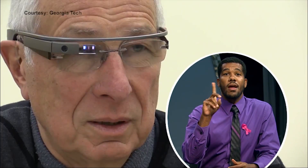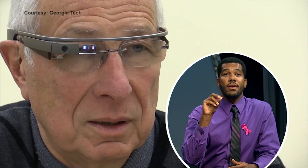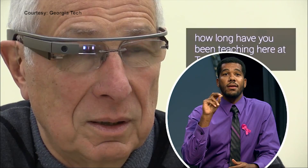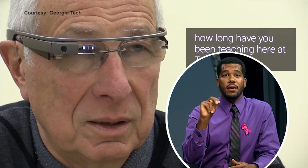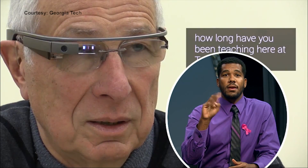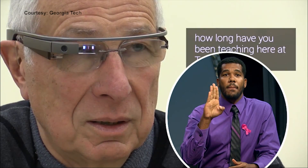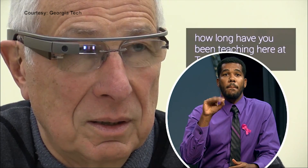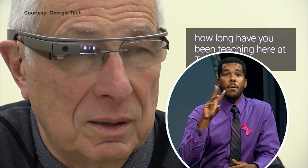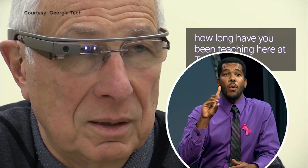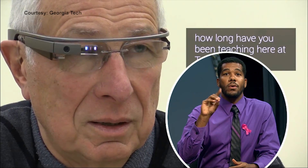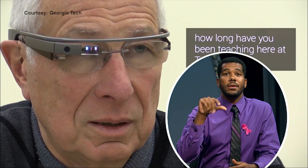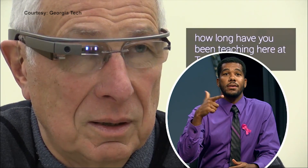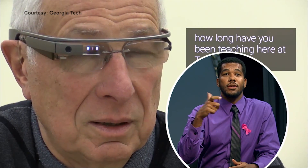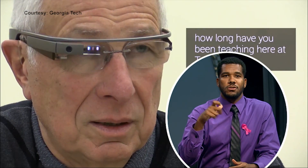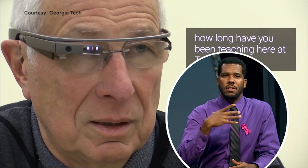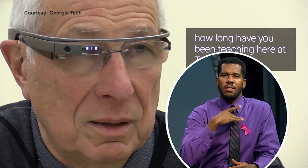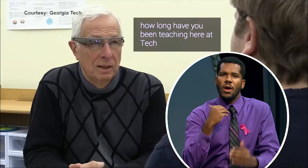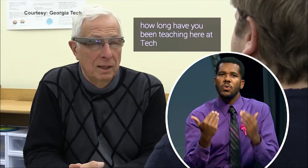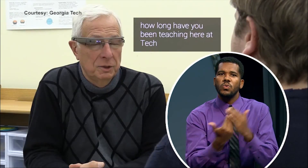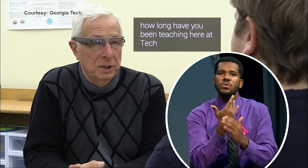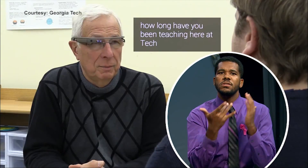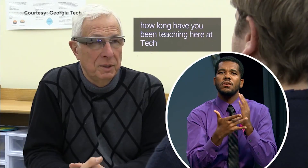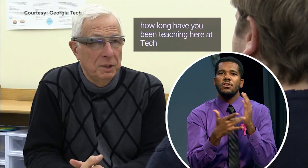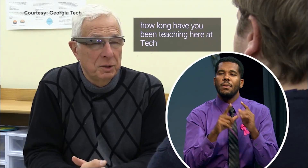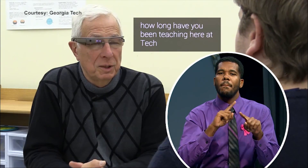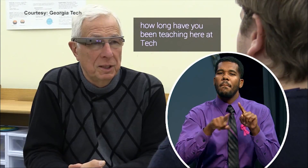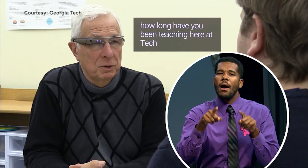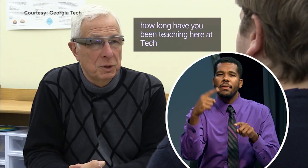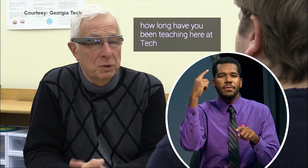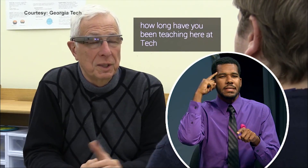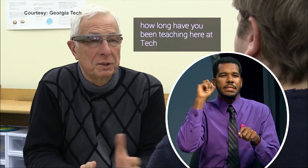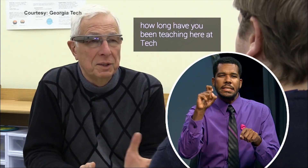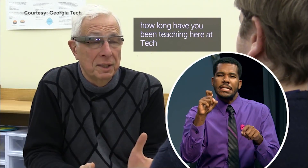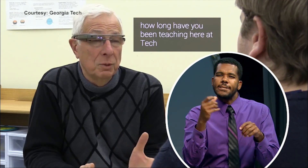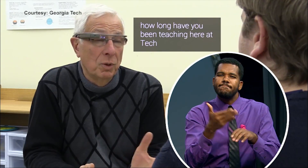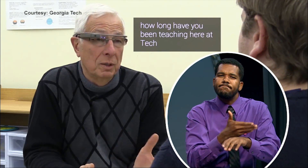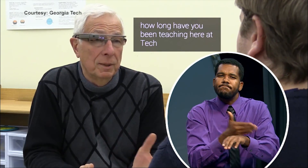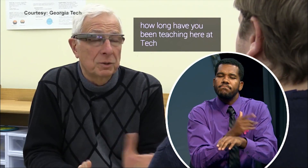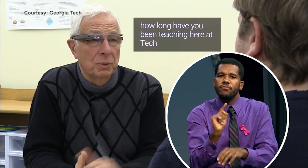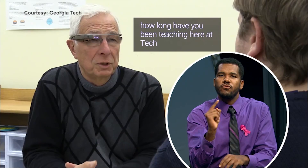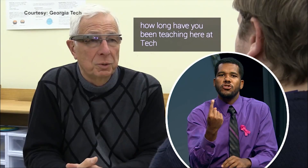Brandon Bowdidge likes the new technology but thinks it could use a few improvements first.